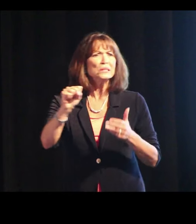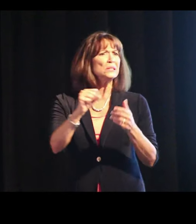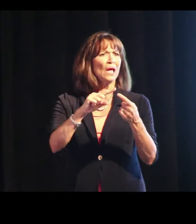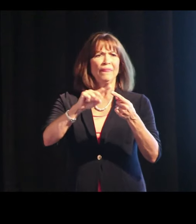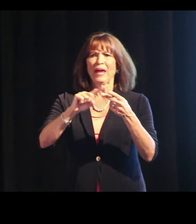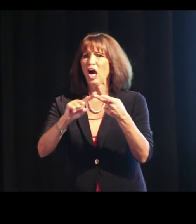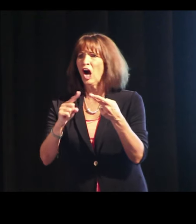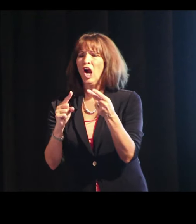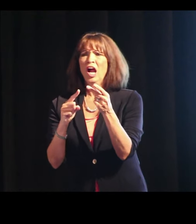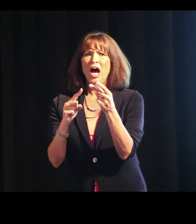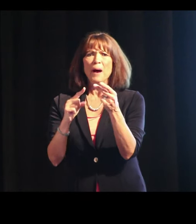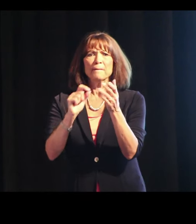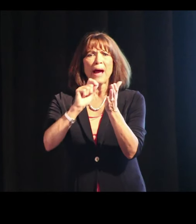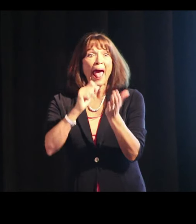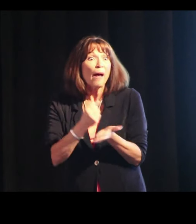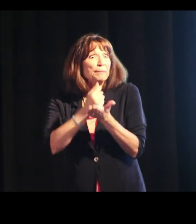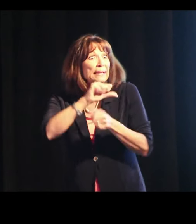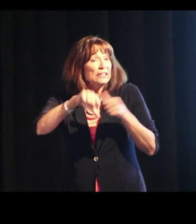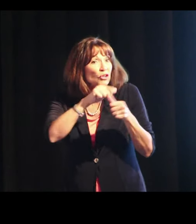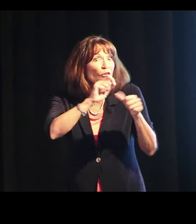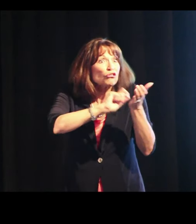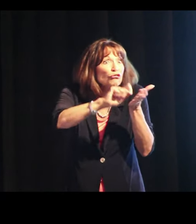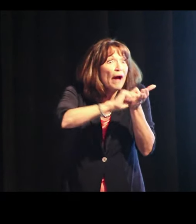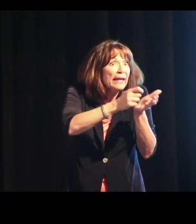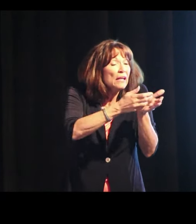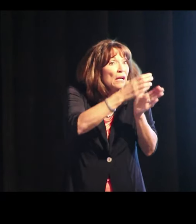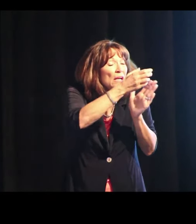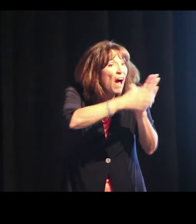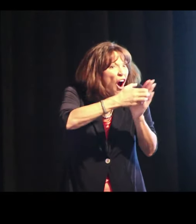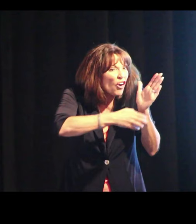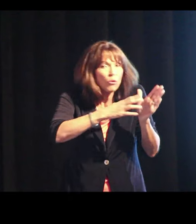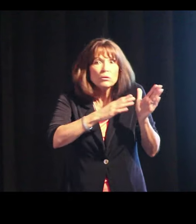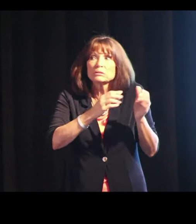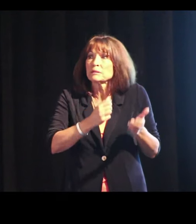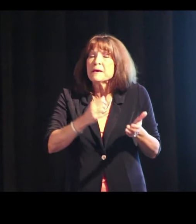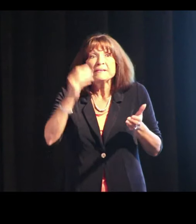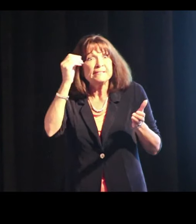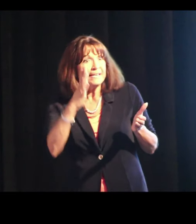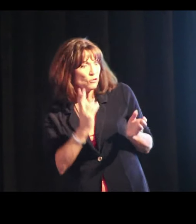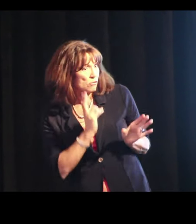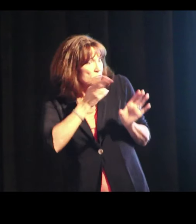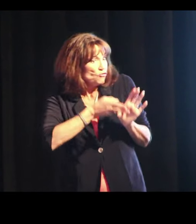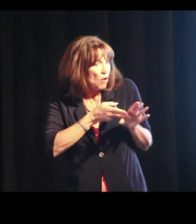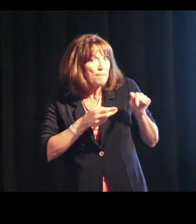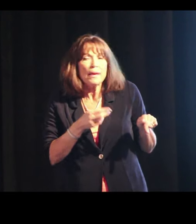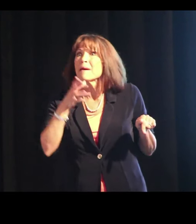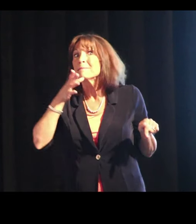they're helping each other write articles. And the teachers jump in,